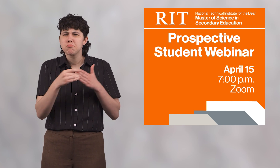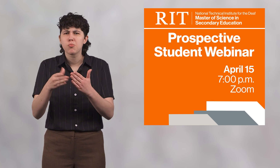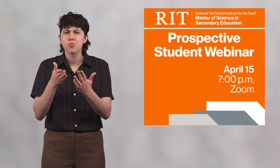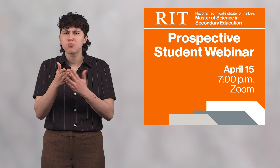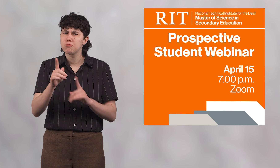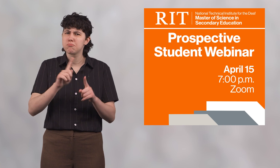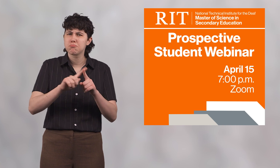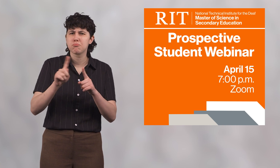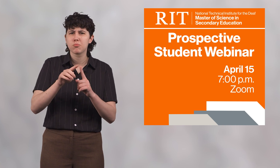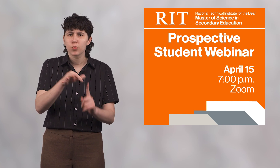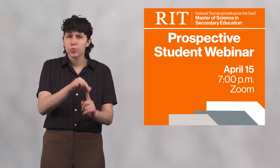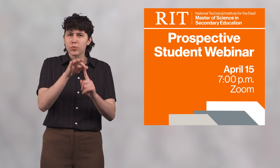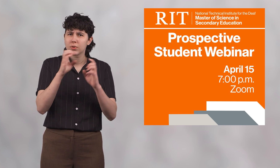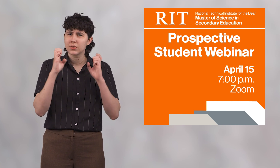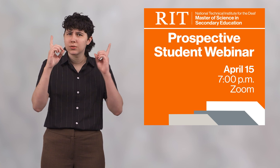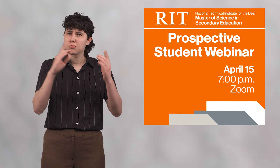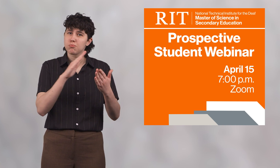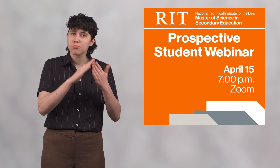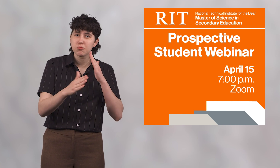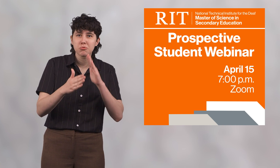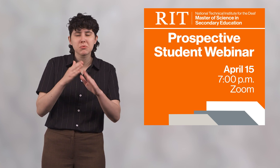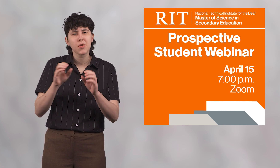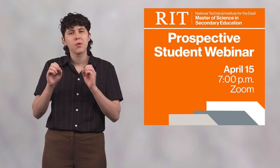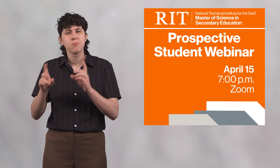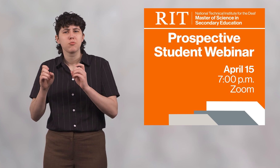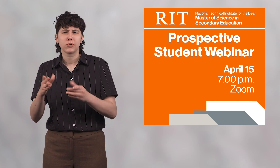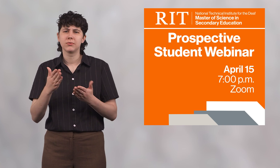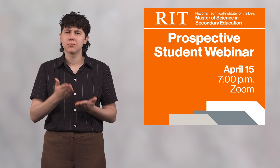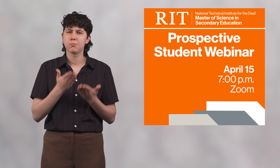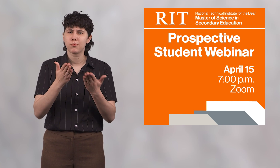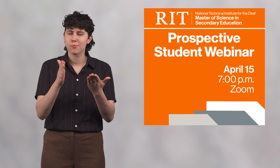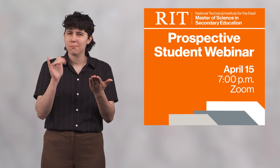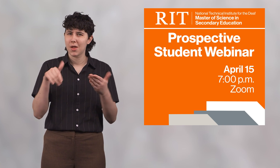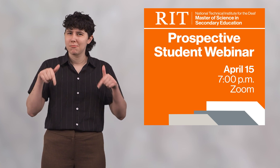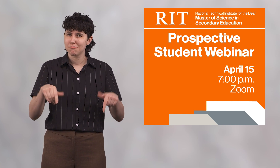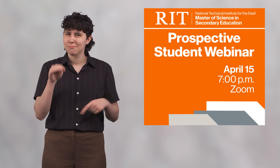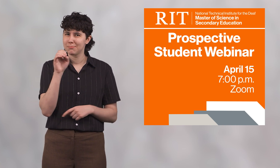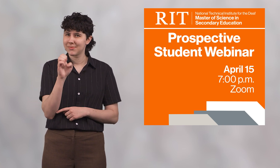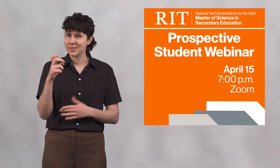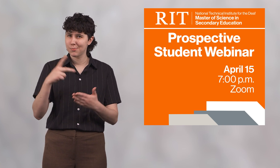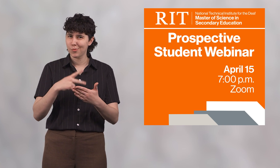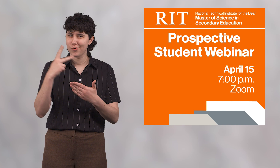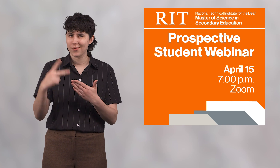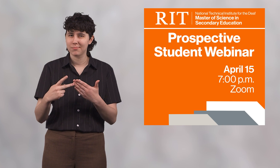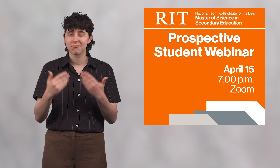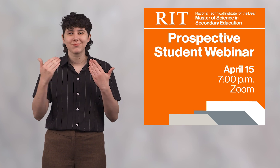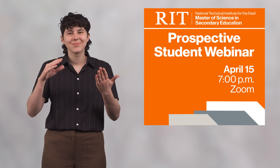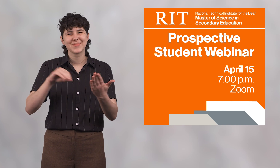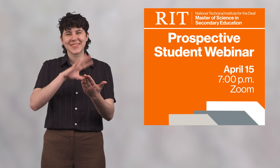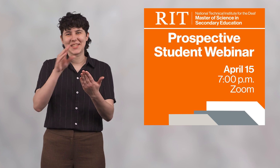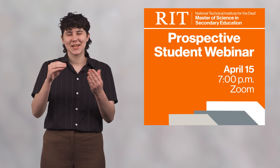as he walks you through the unique educational community and opportunities offered by the MSSE program.